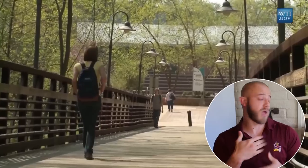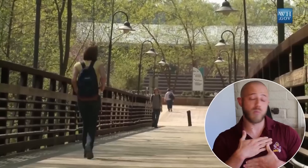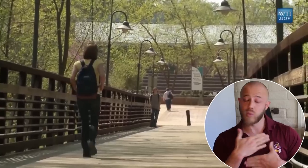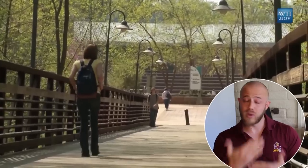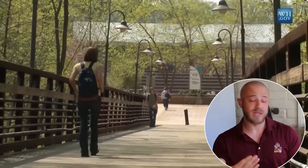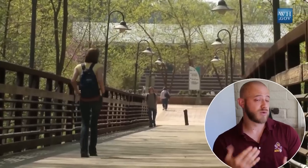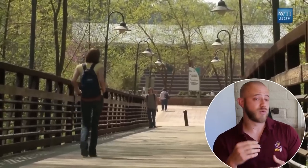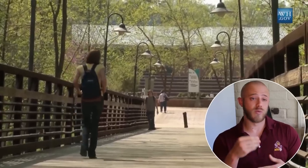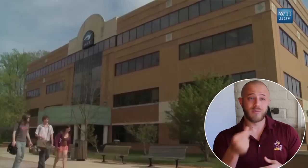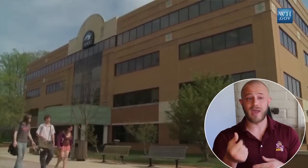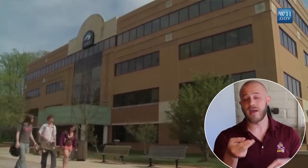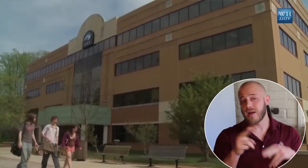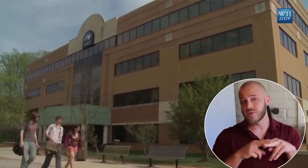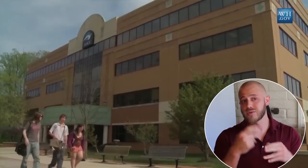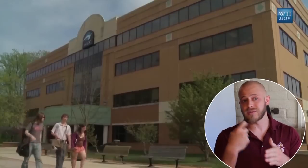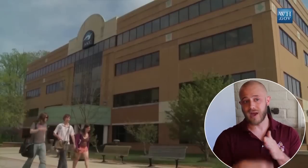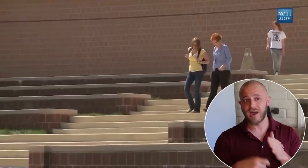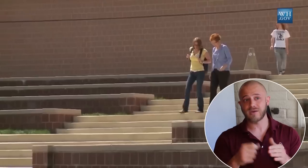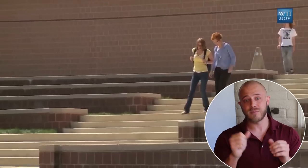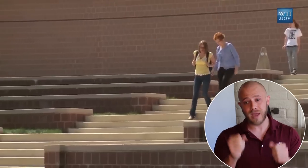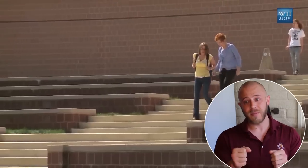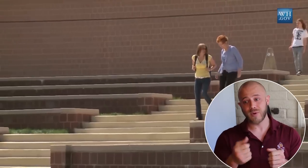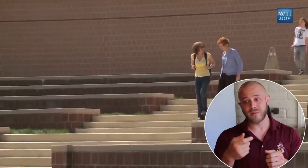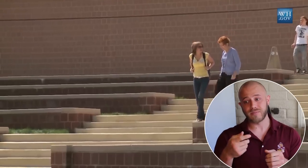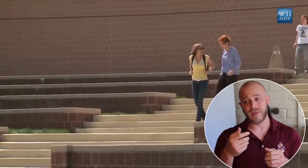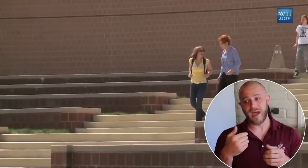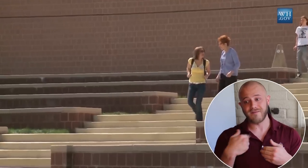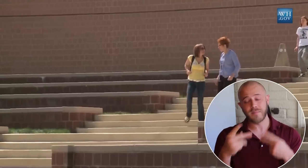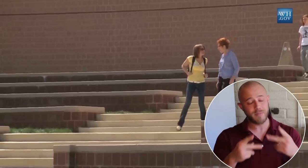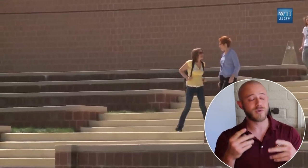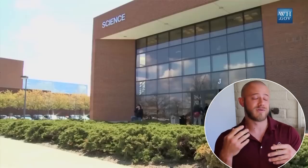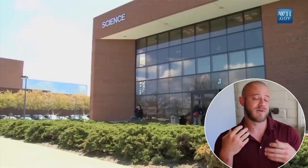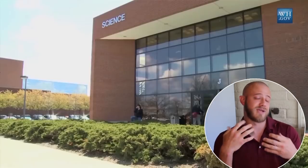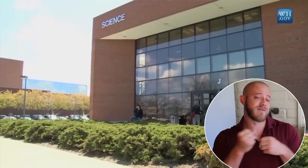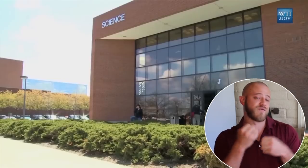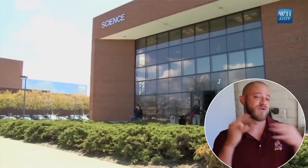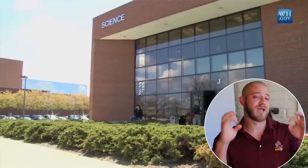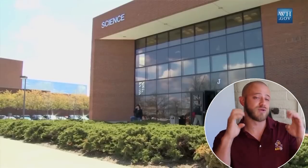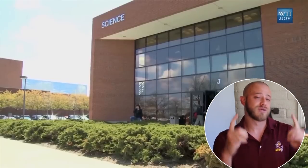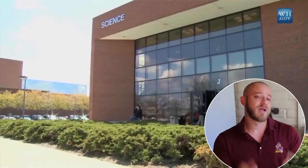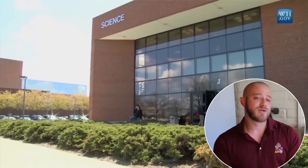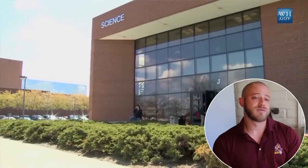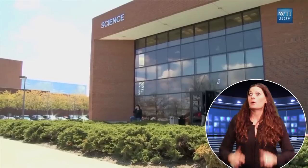Ted: "I'm willing to pay more on my taxes in order to give people access to free education."